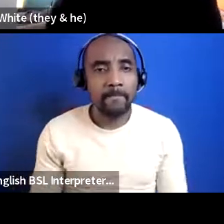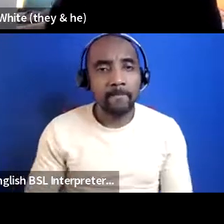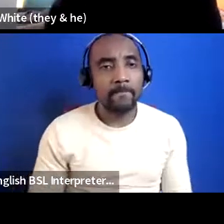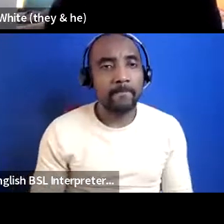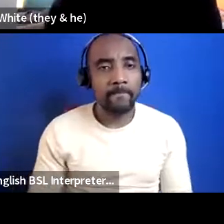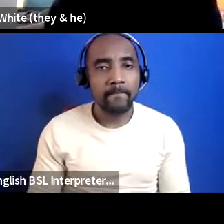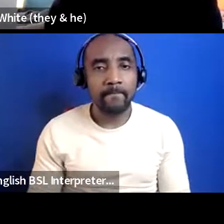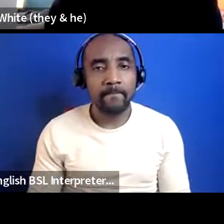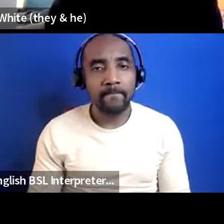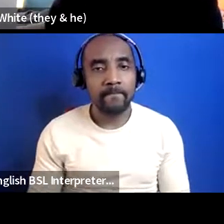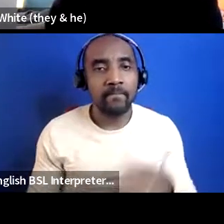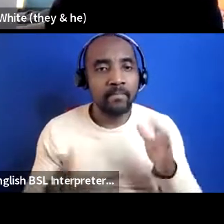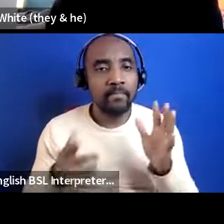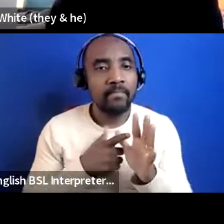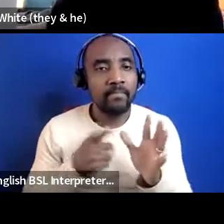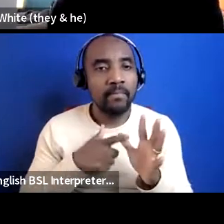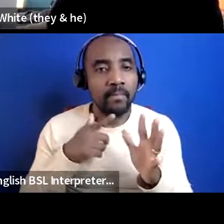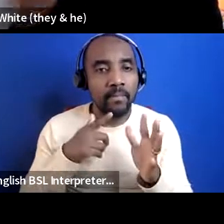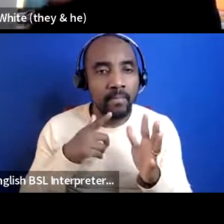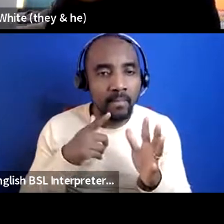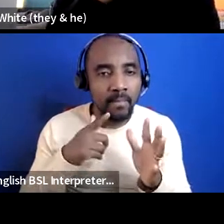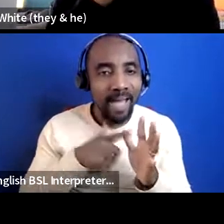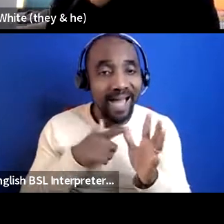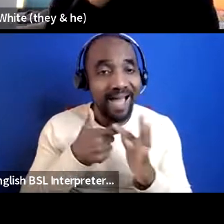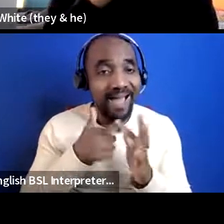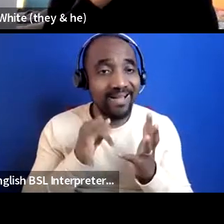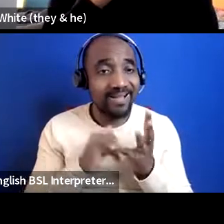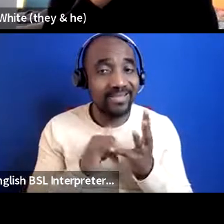so much to say um that case studies thing is making me think about